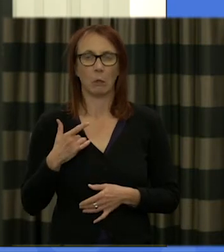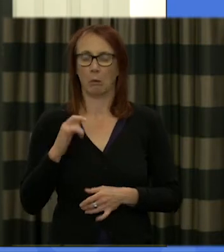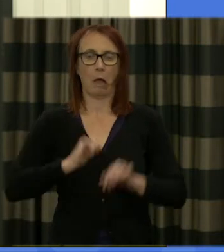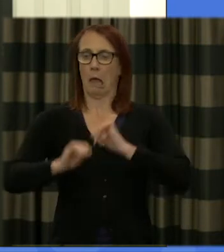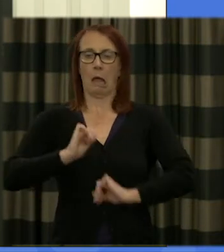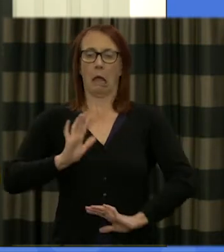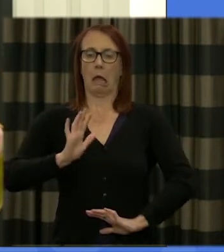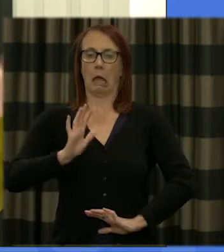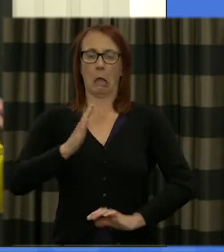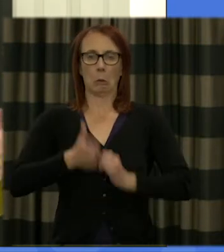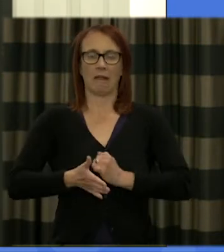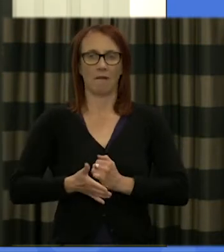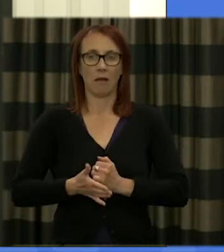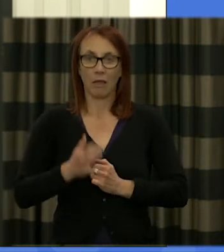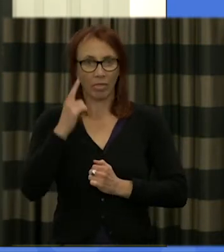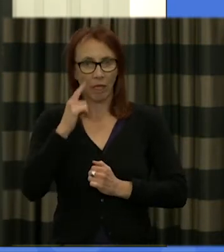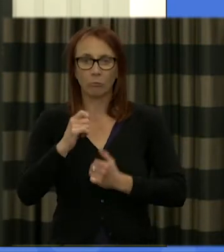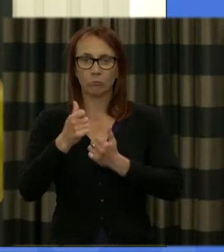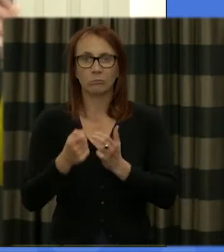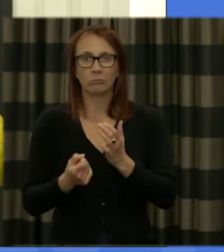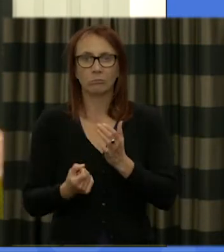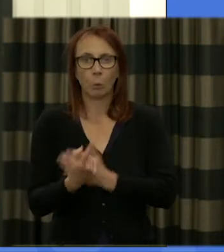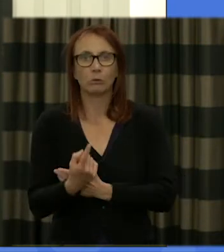you've never done before and I think it's important to bring your voice to